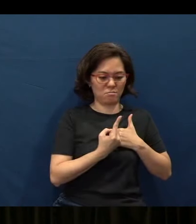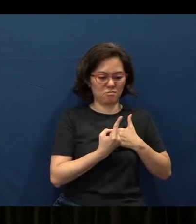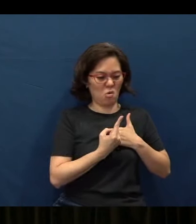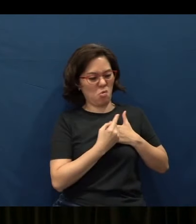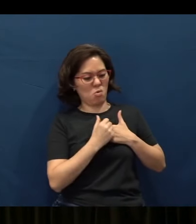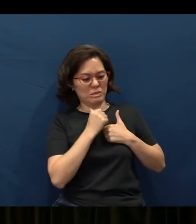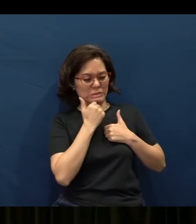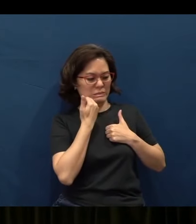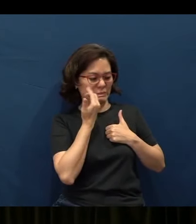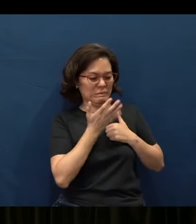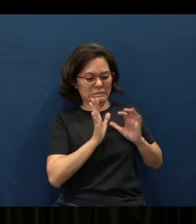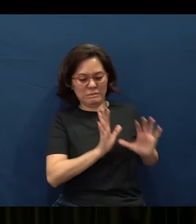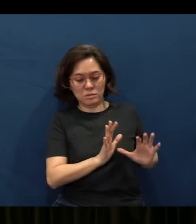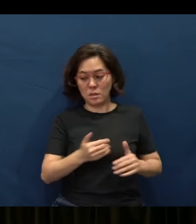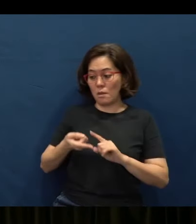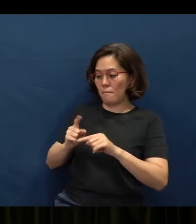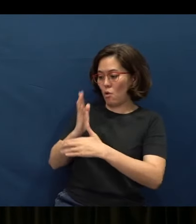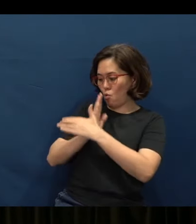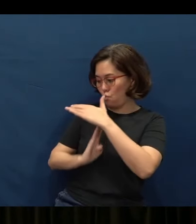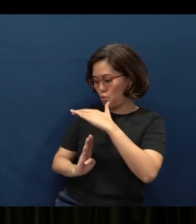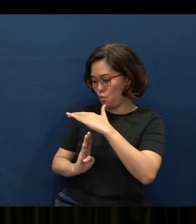but with humility comes wisdom.”